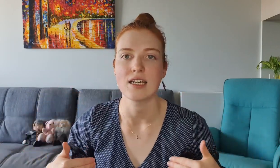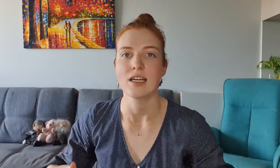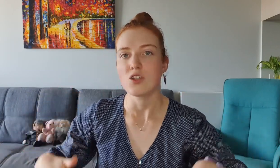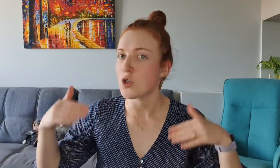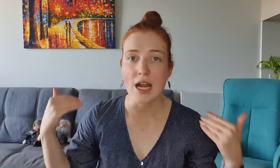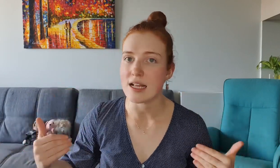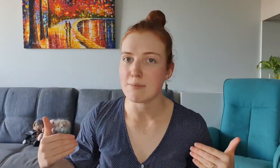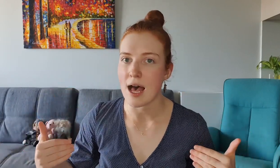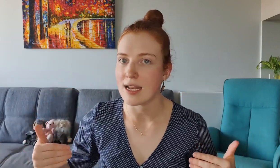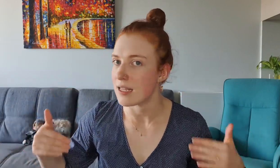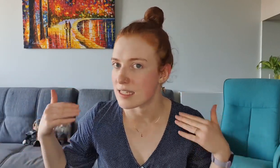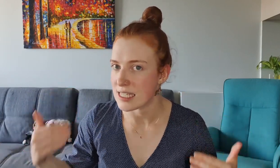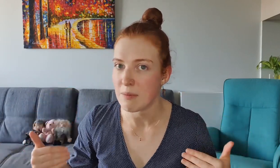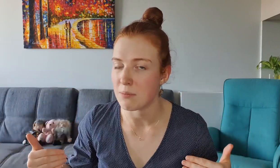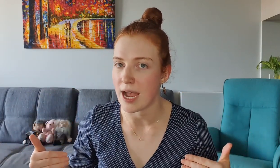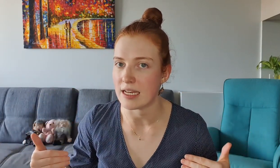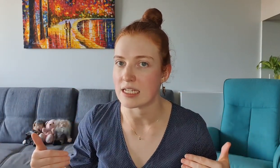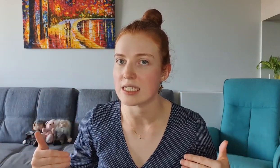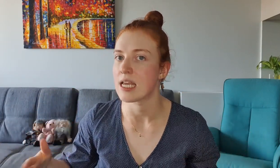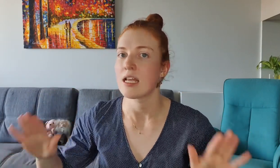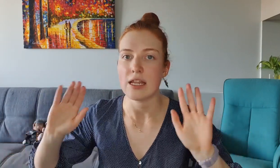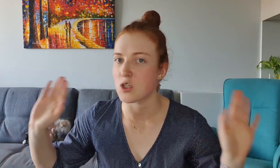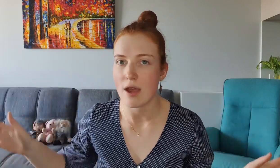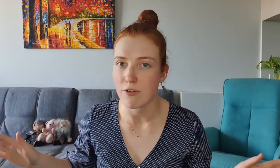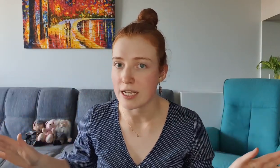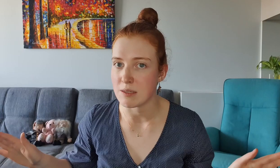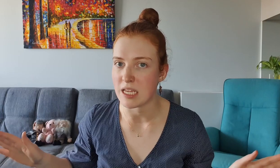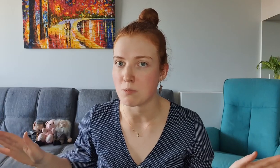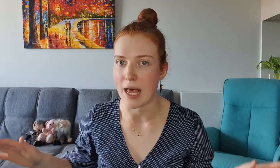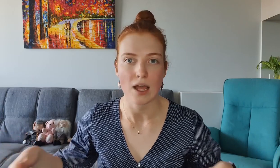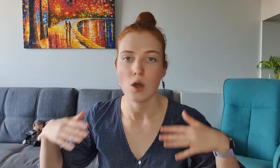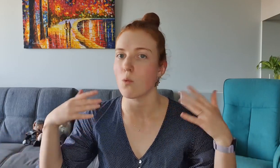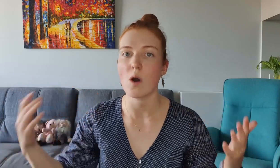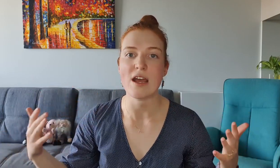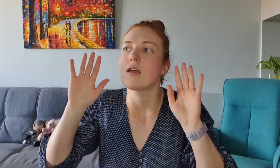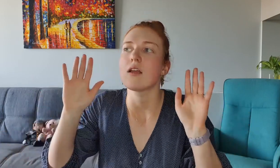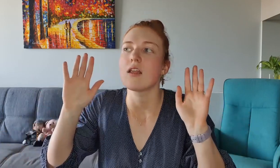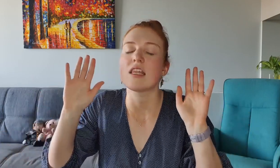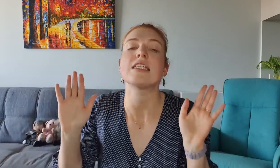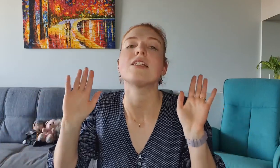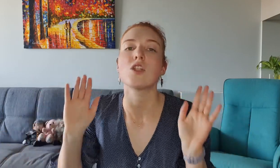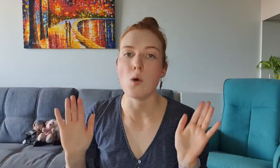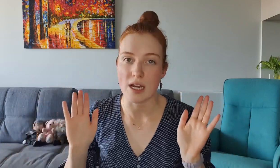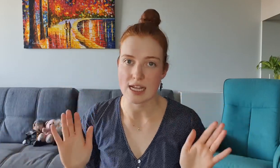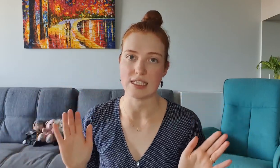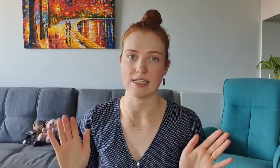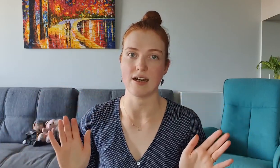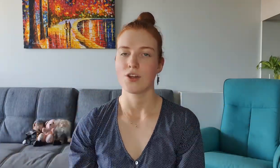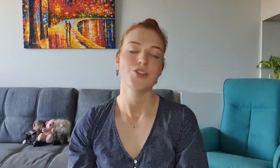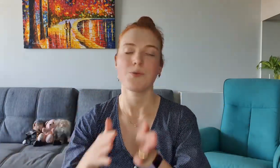Do Nyle's part in the semi-brightness, do everyone else pitch black, whatever This is so unnecessary